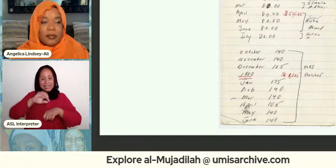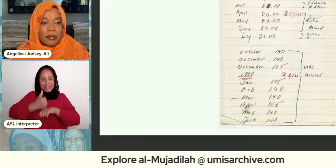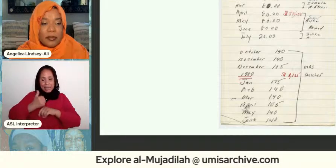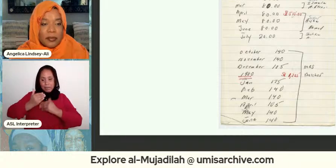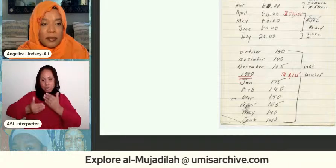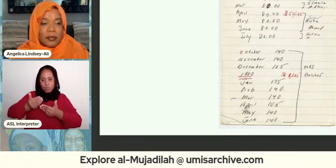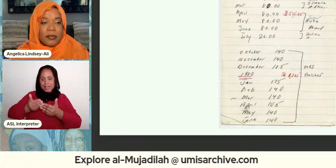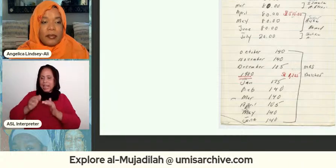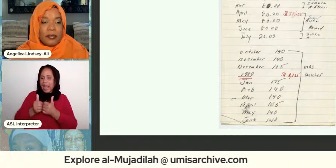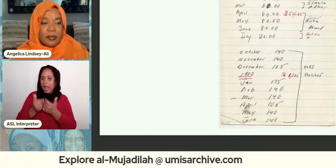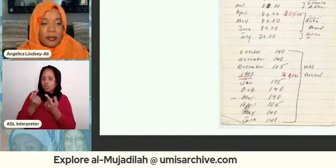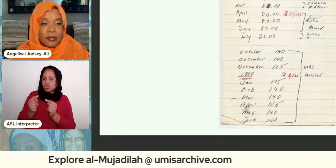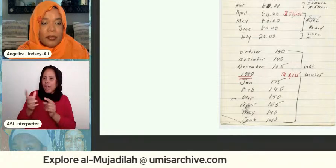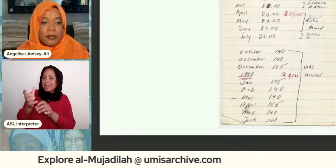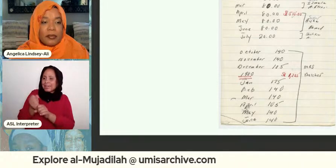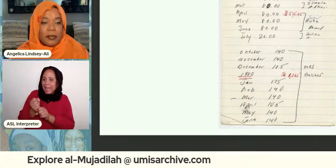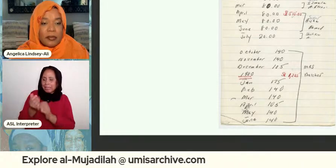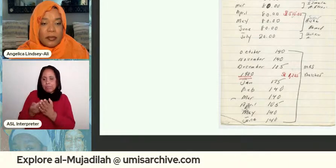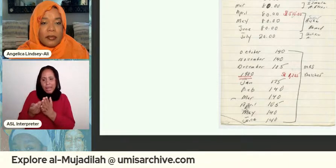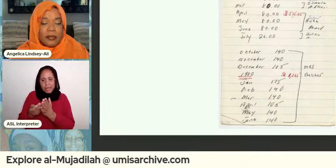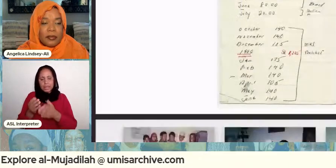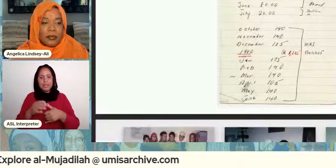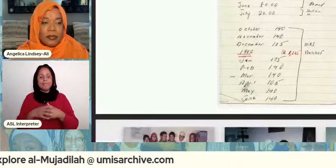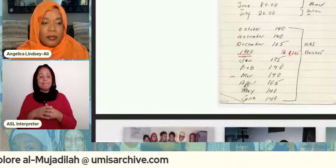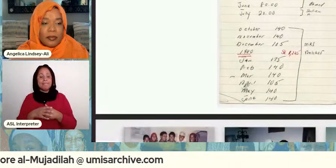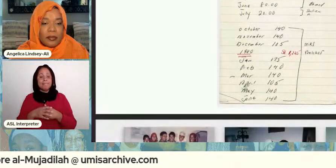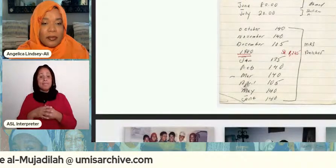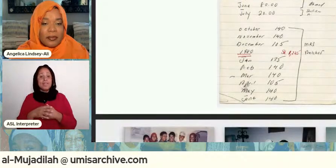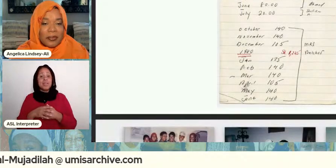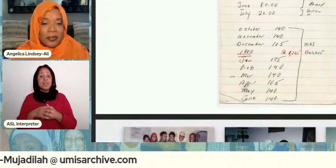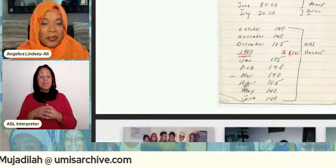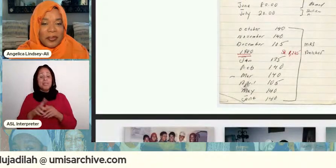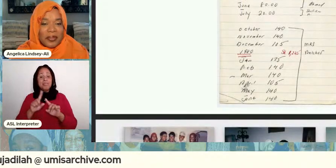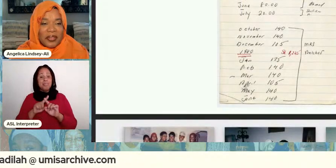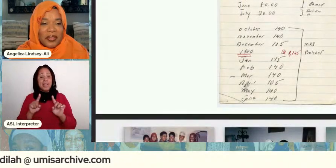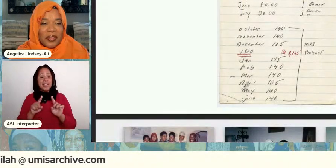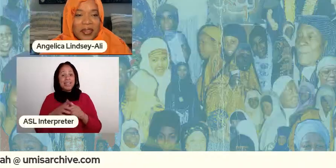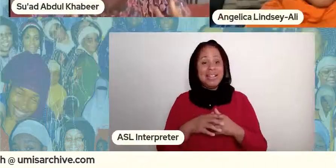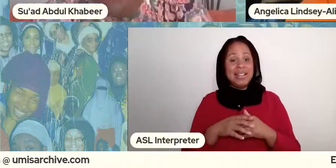with you this is why i included it but you were like you wanna you thought this was something